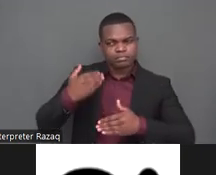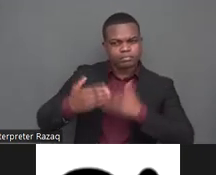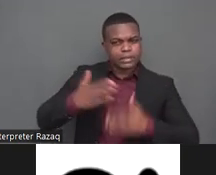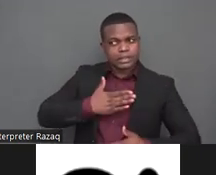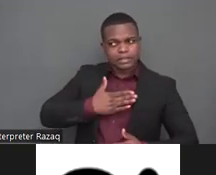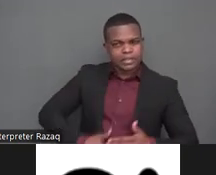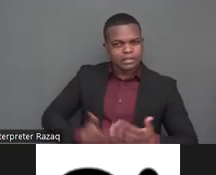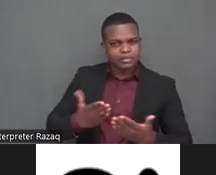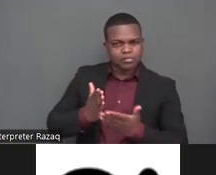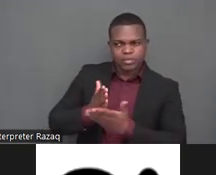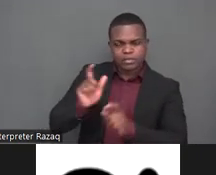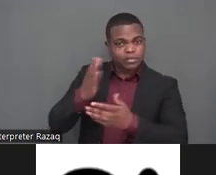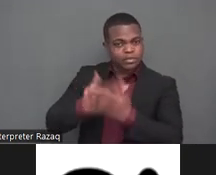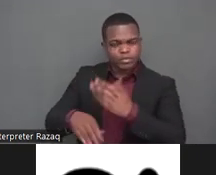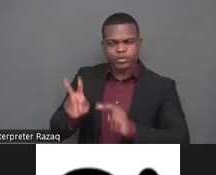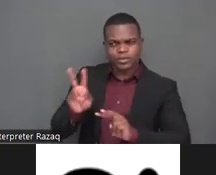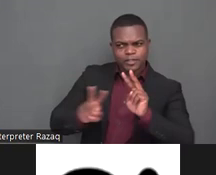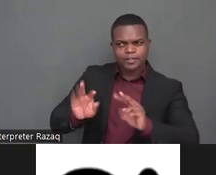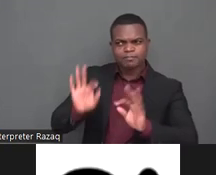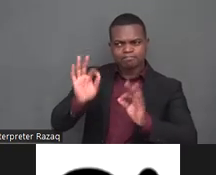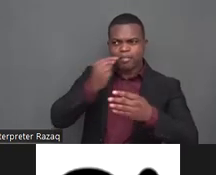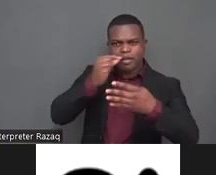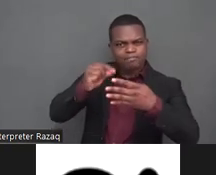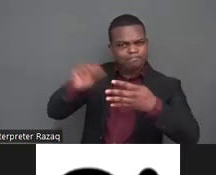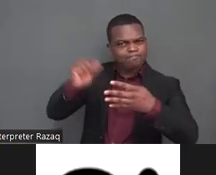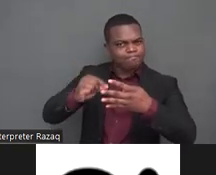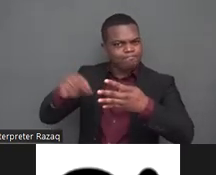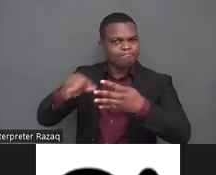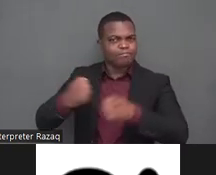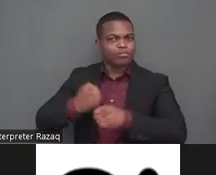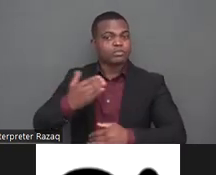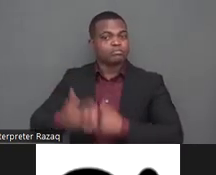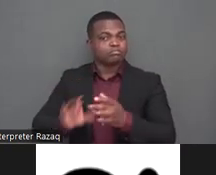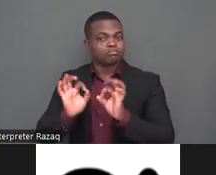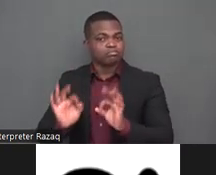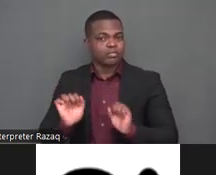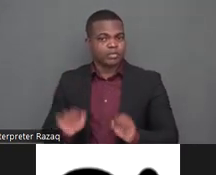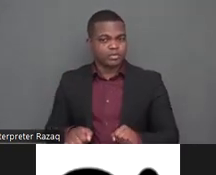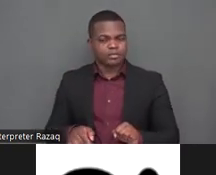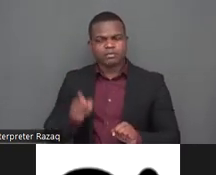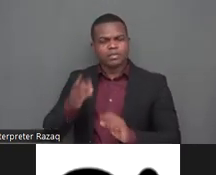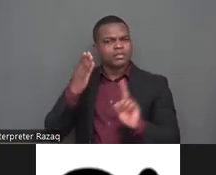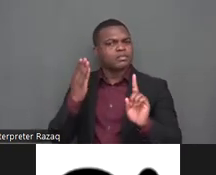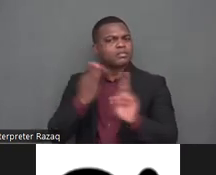persons with disabilities in all stages of planning of international cooperation